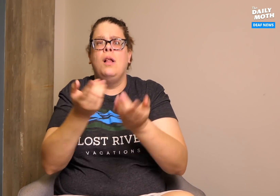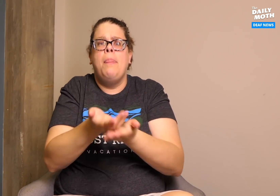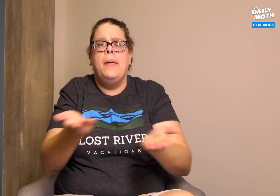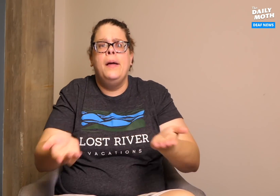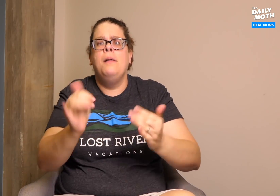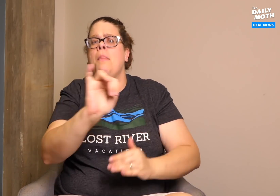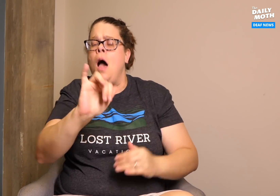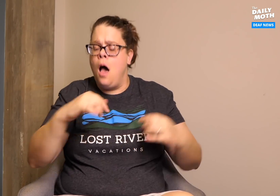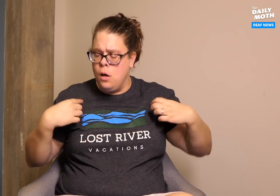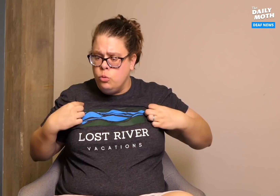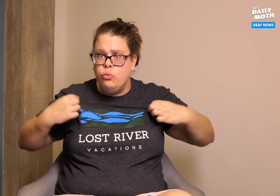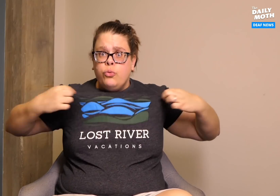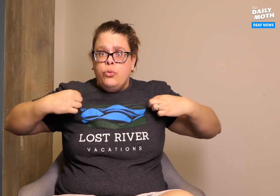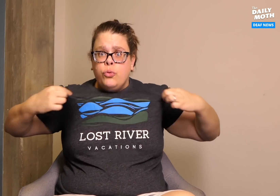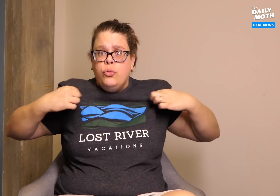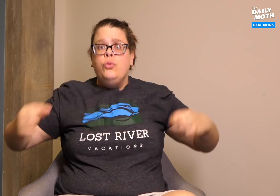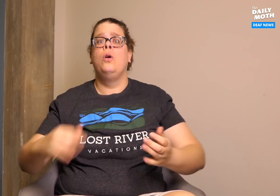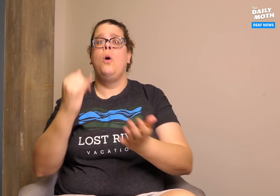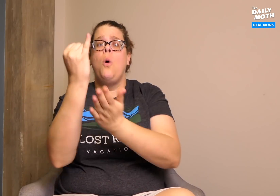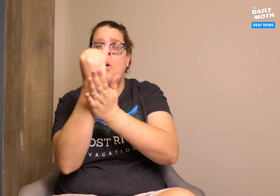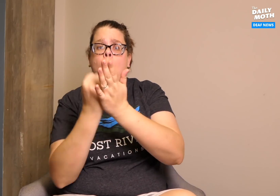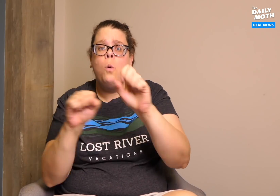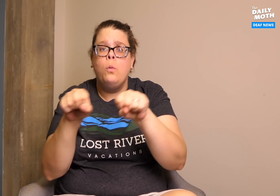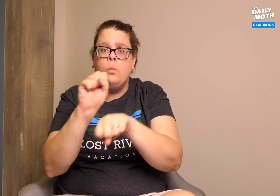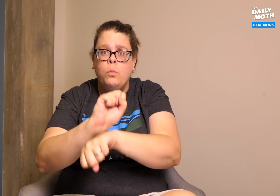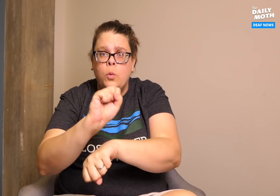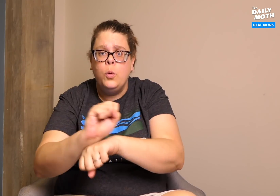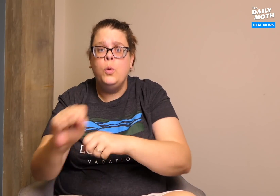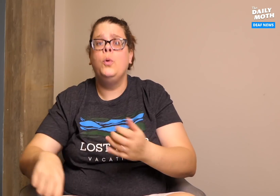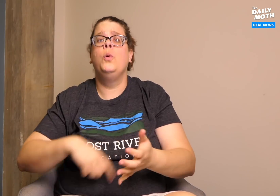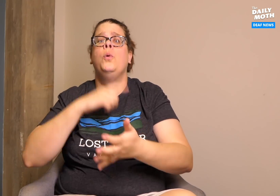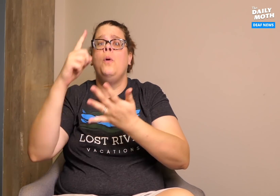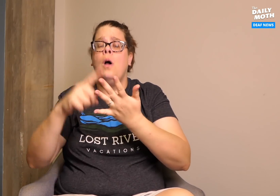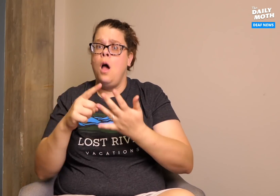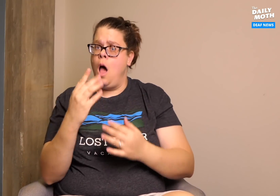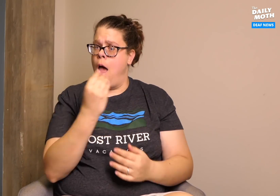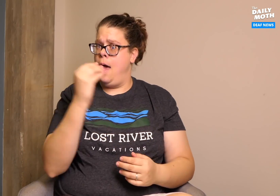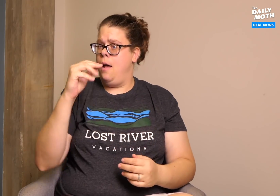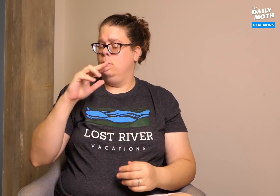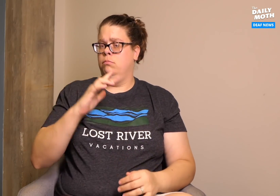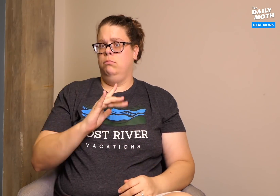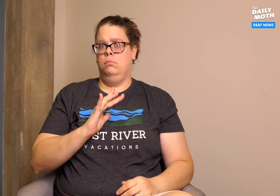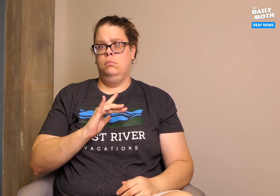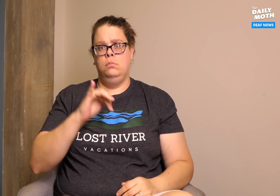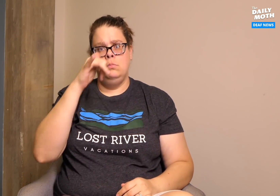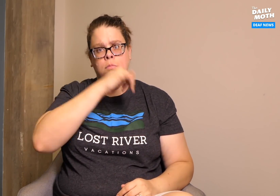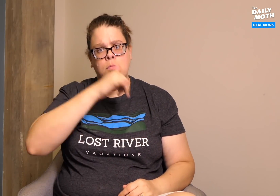things like one of our shirts, artworks and even cooler,